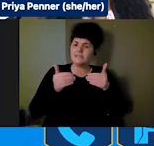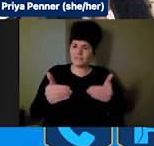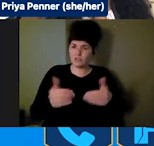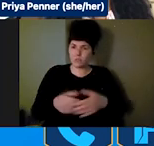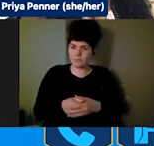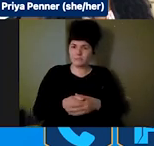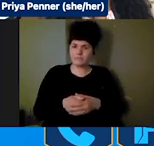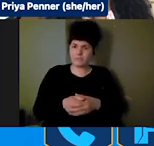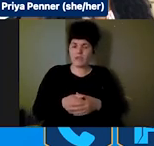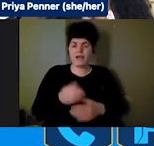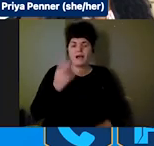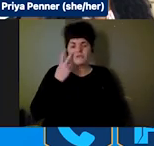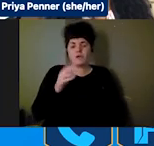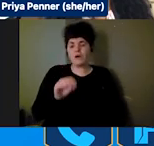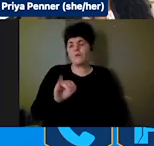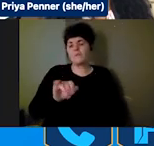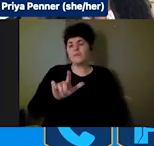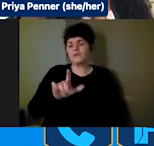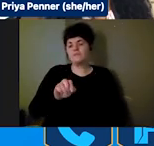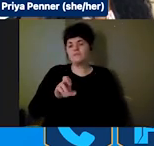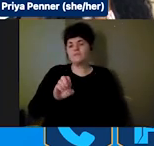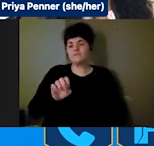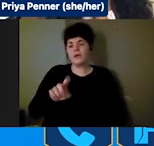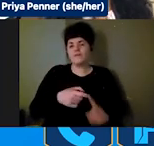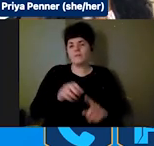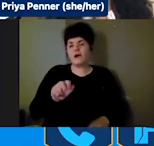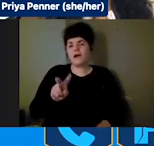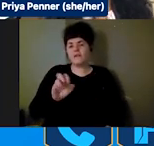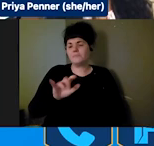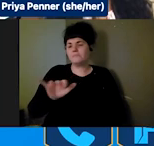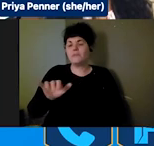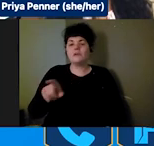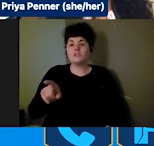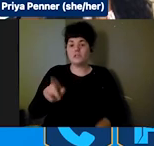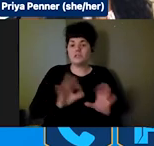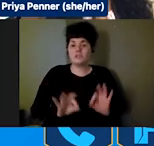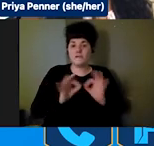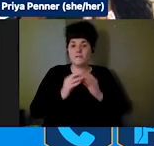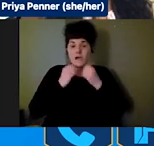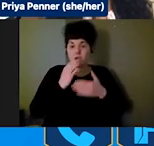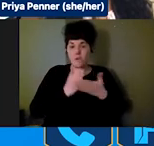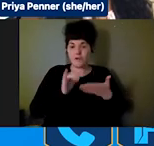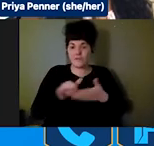on the line from NAVI, a vital part of that. Making sure